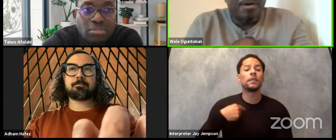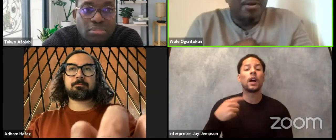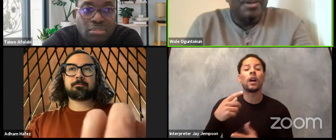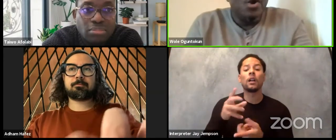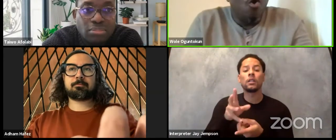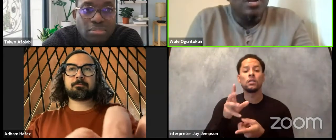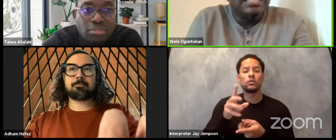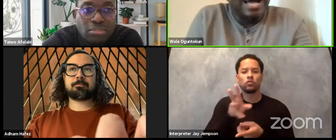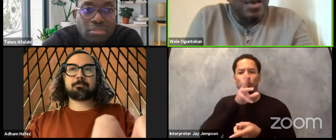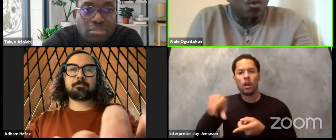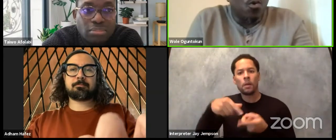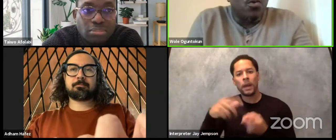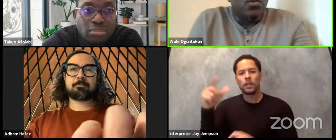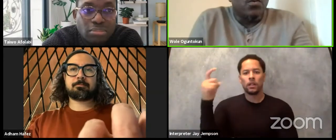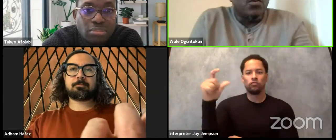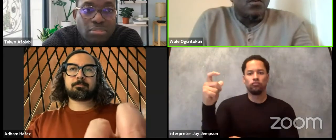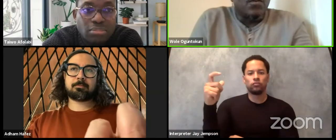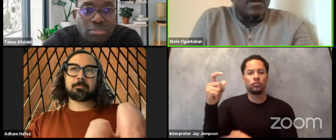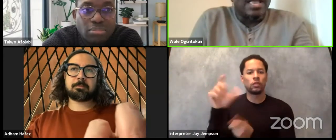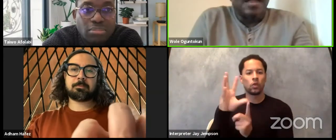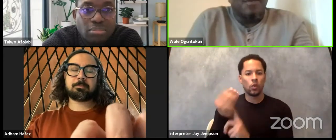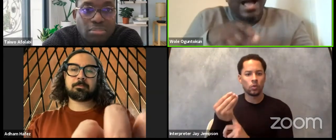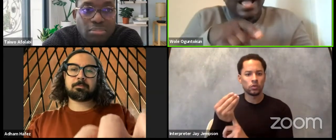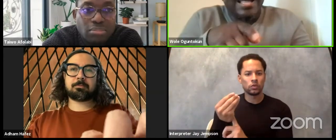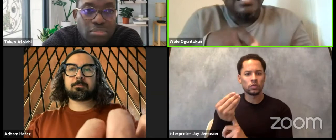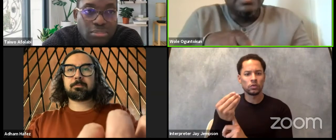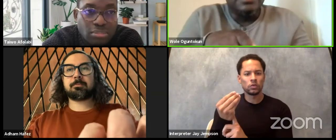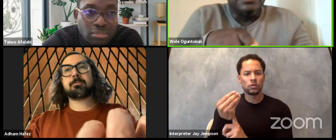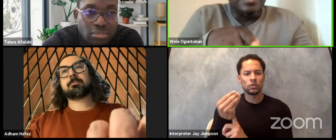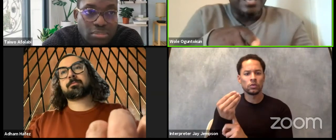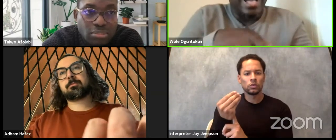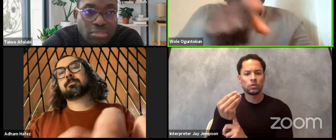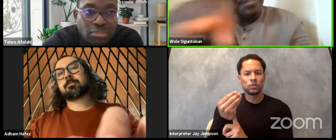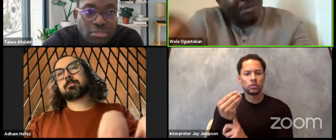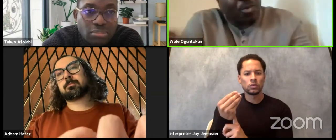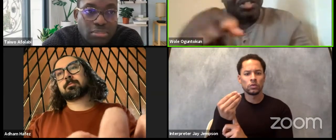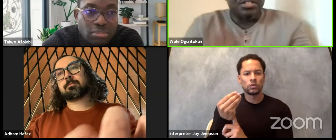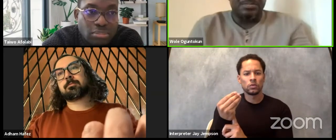probably only Taiwo can ask me questions about it,